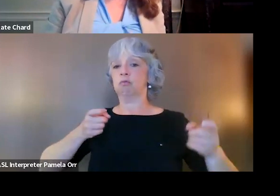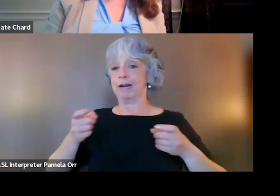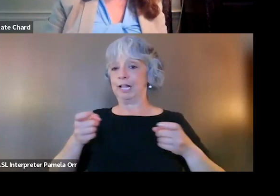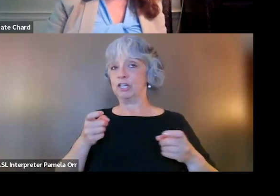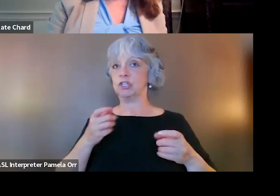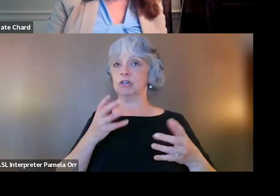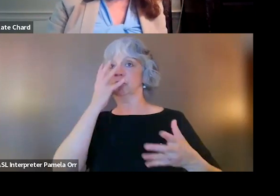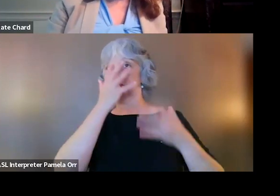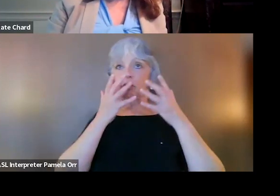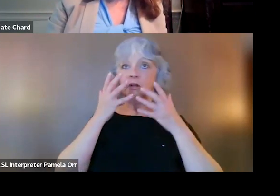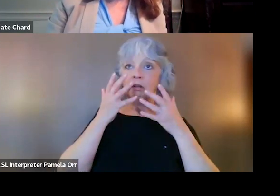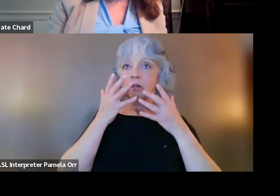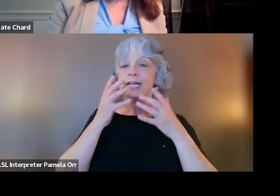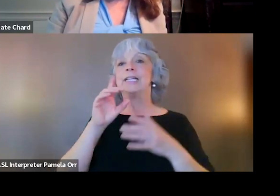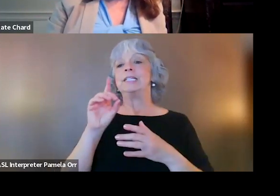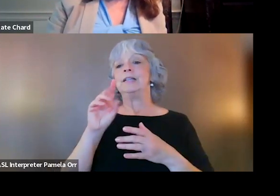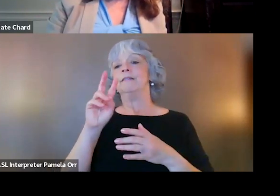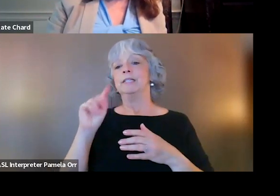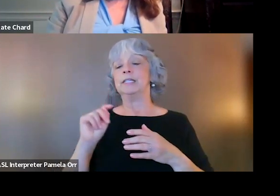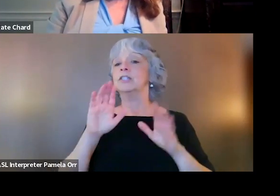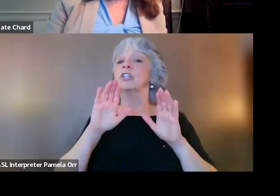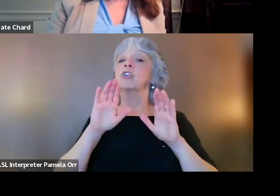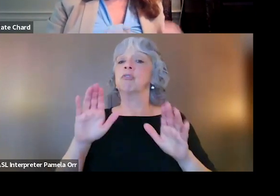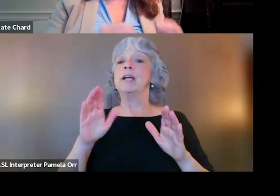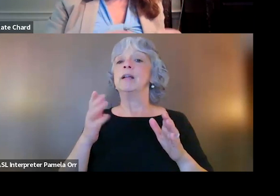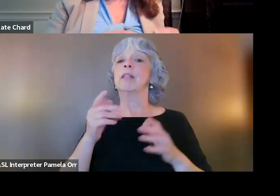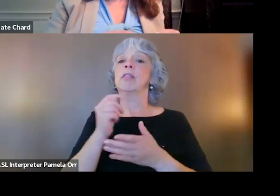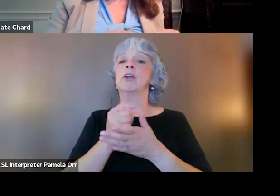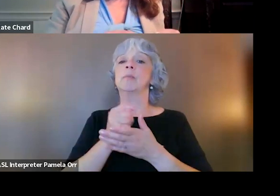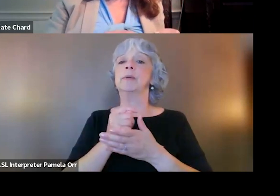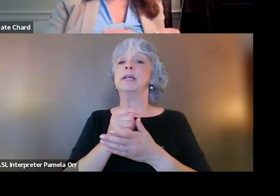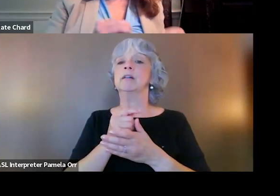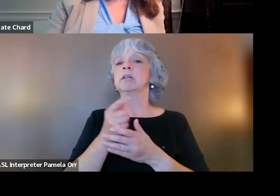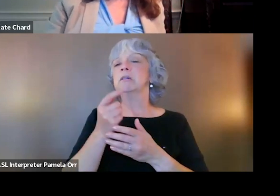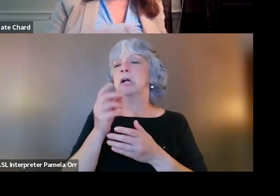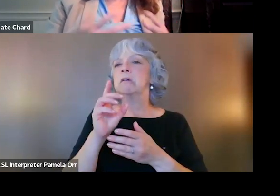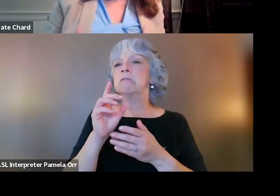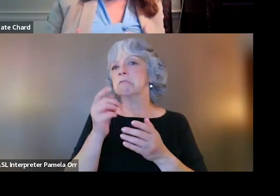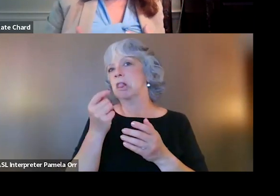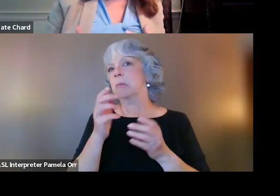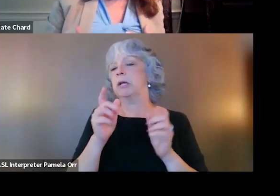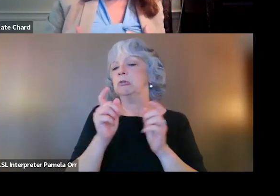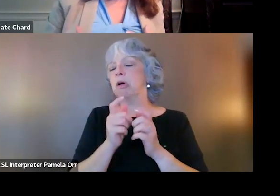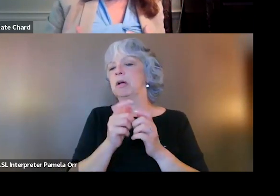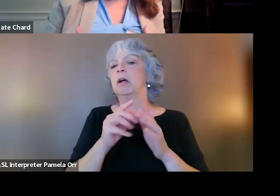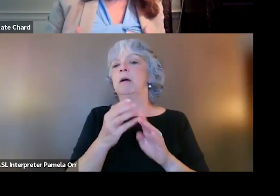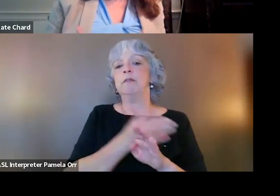DBT is a great therapy. It can be done in small amounts prior to starting active trauma treatments.